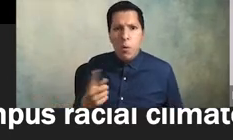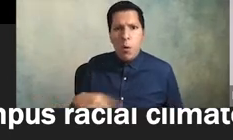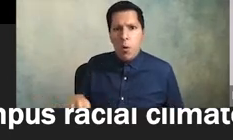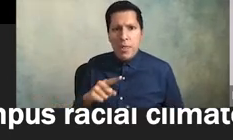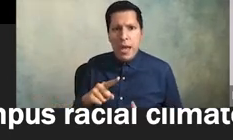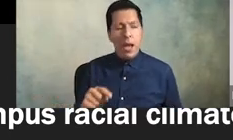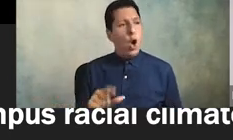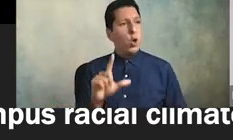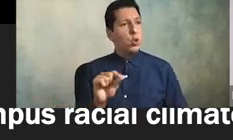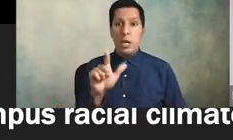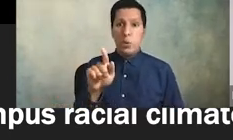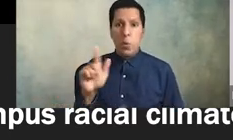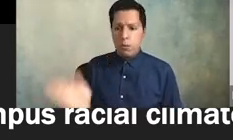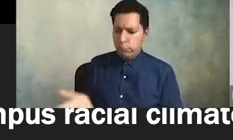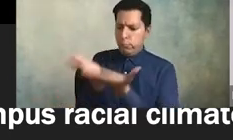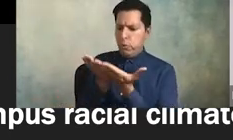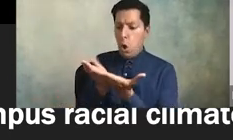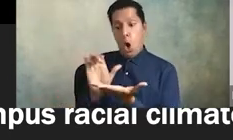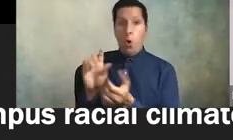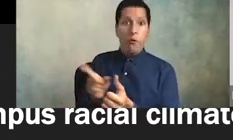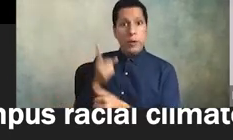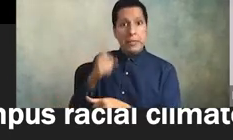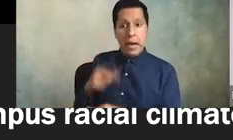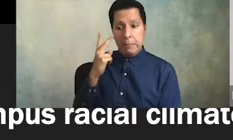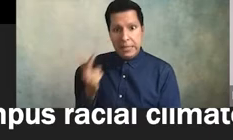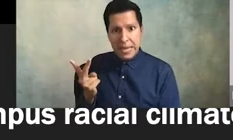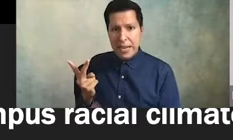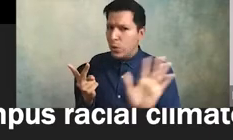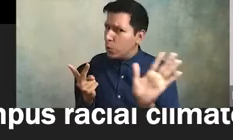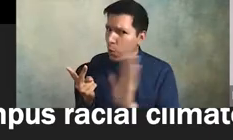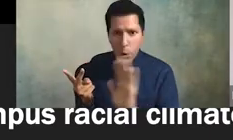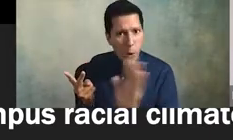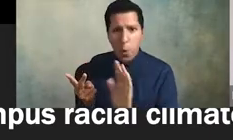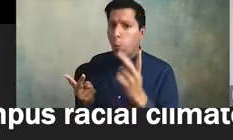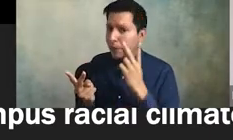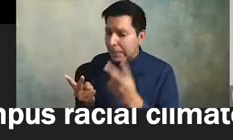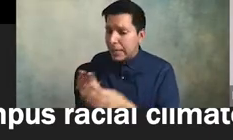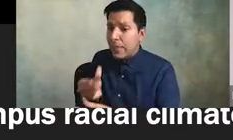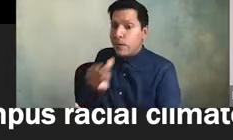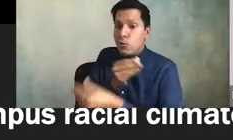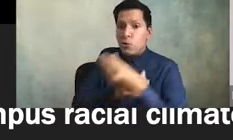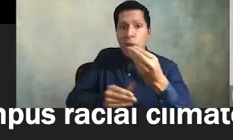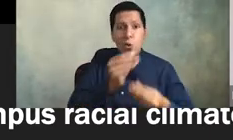20 21 we have to pay attention to what happened over the generations and therefore repair